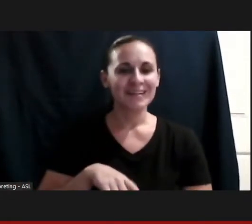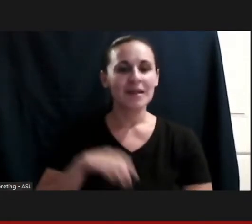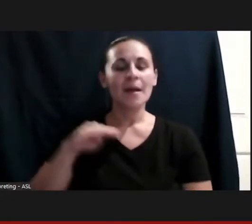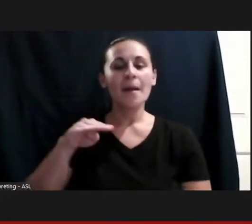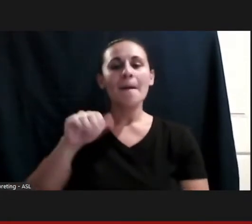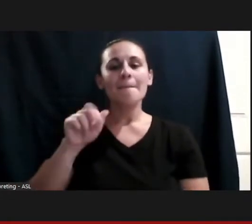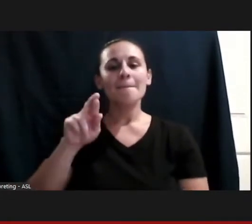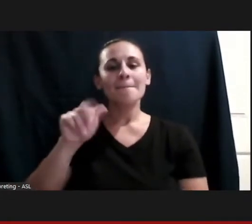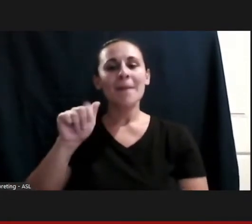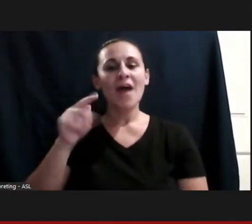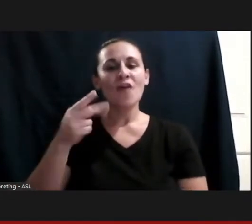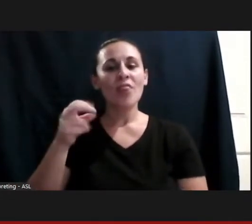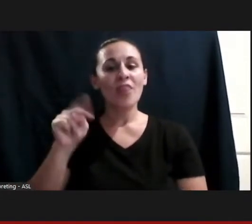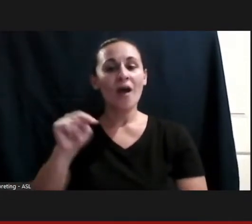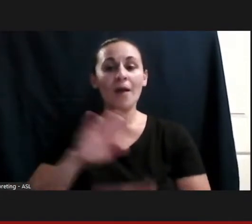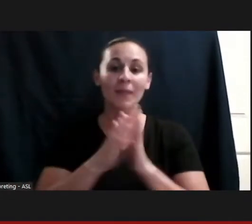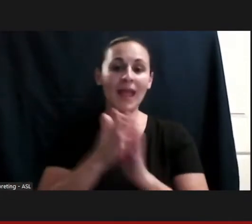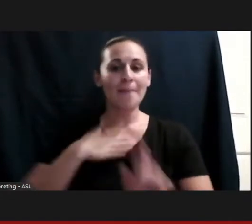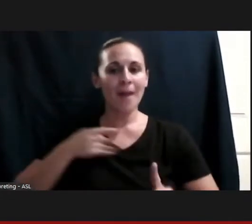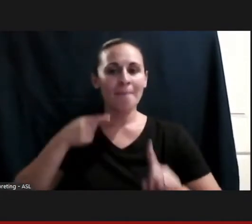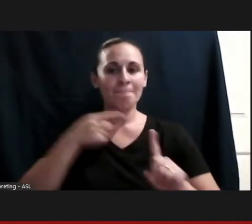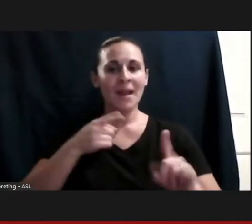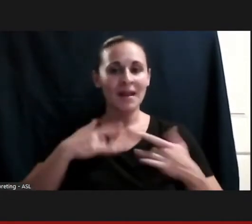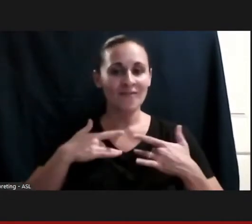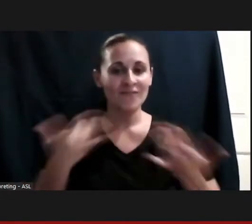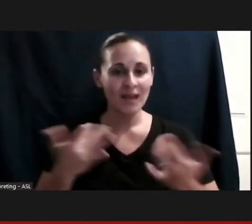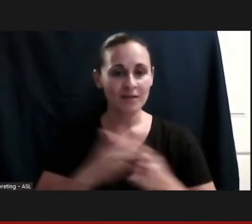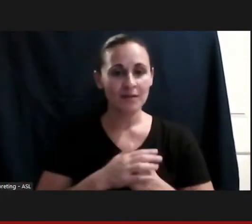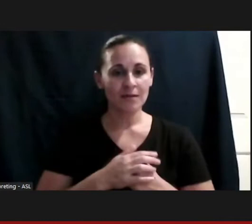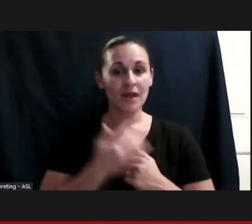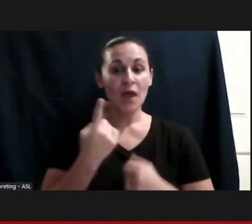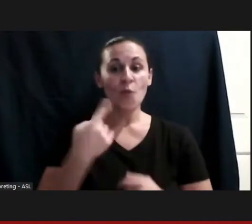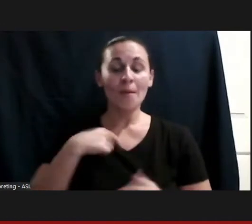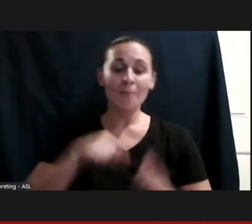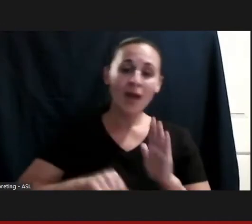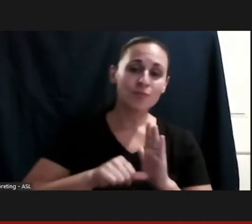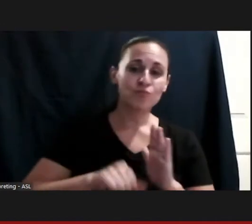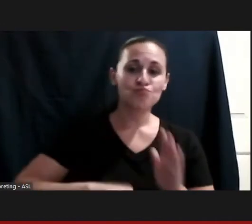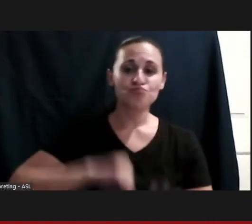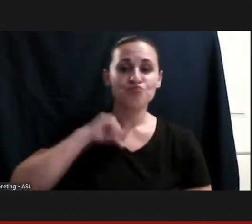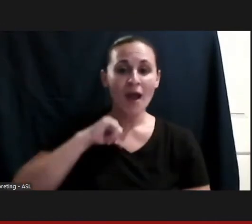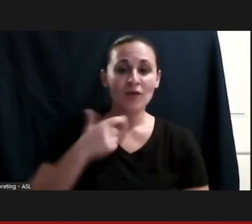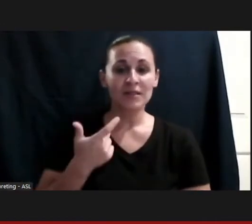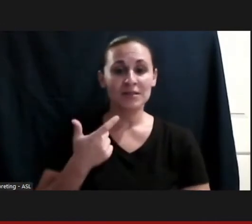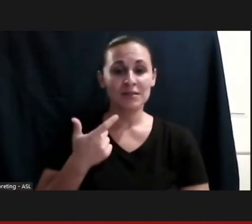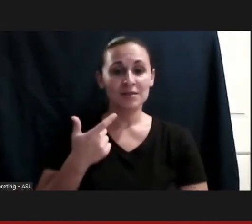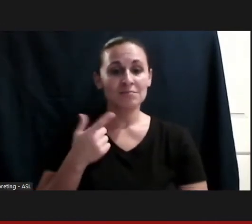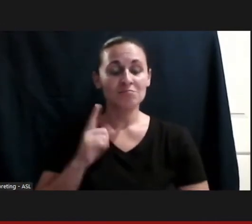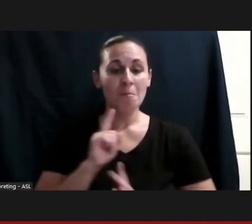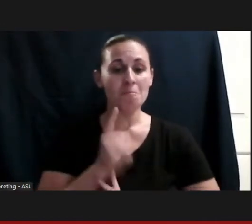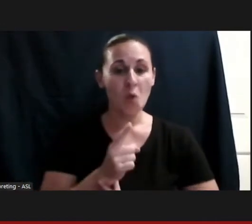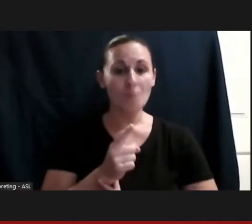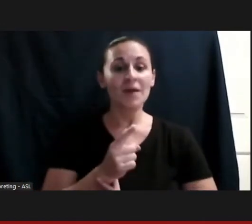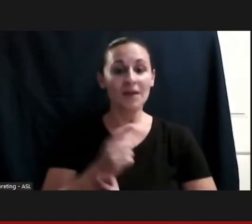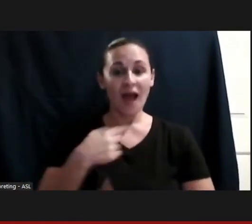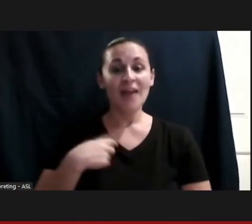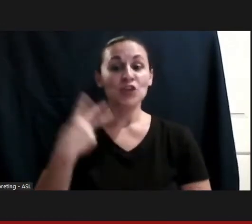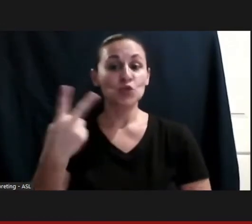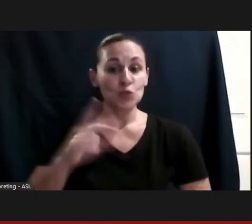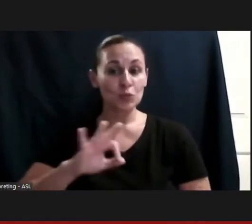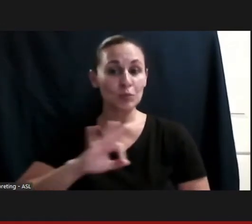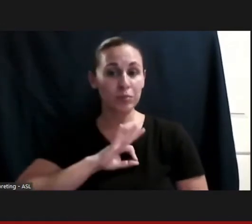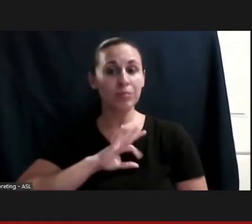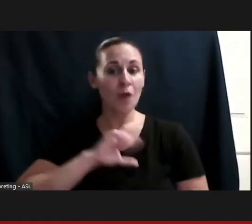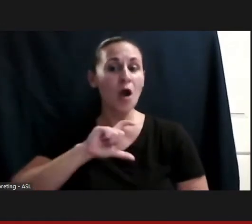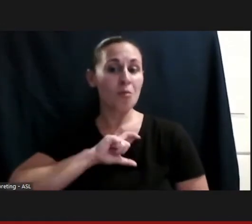and I was in a wheelchair in the Boston Marathon 2004 and 2005.